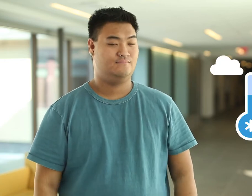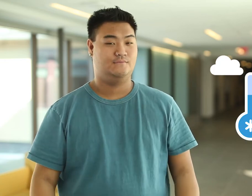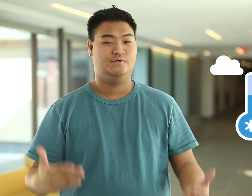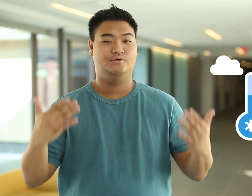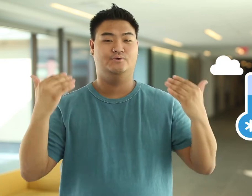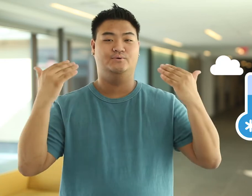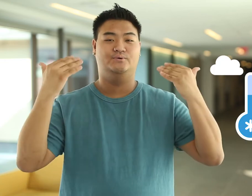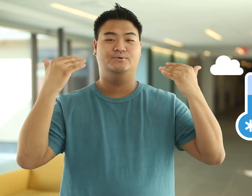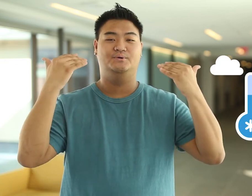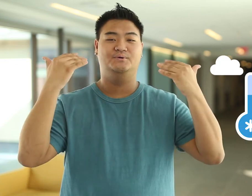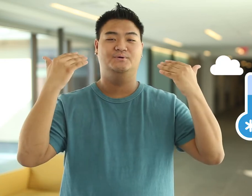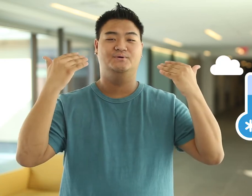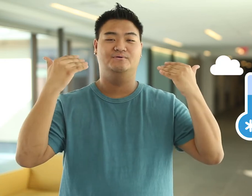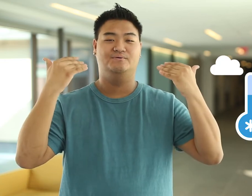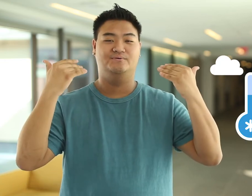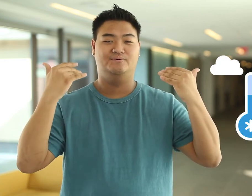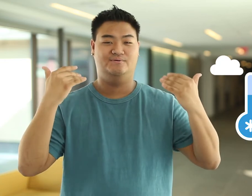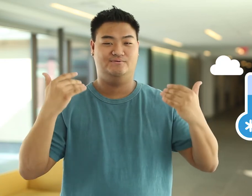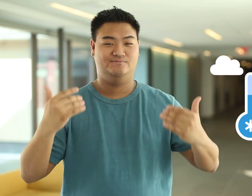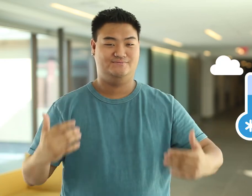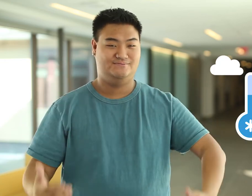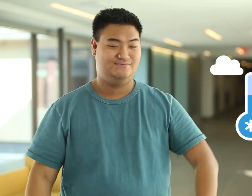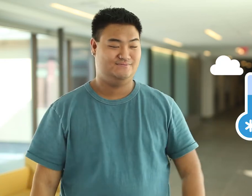Cool